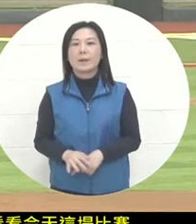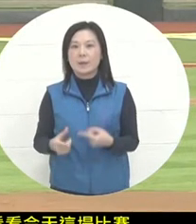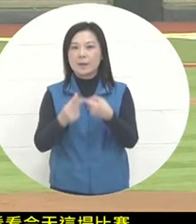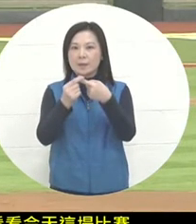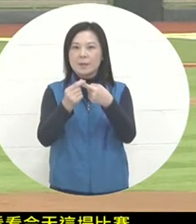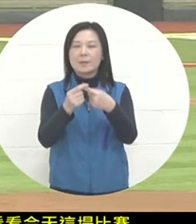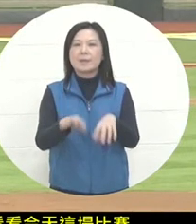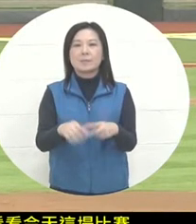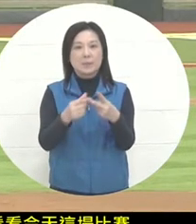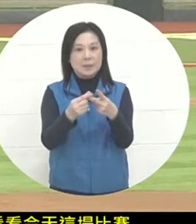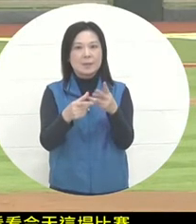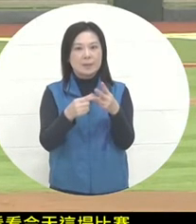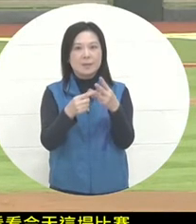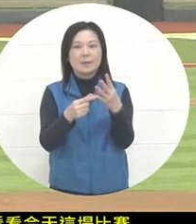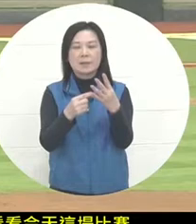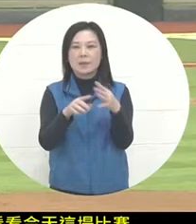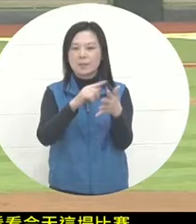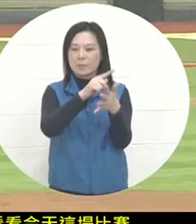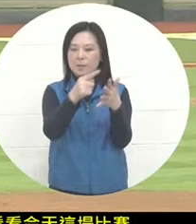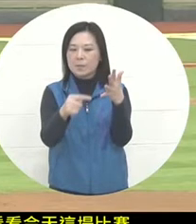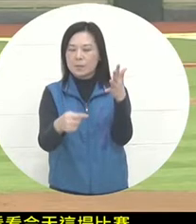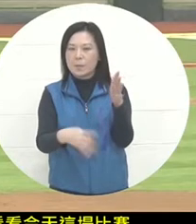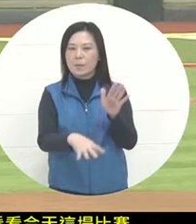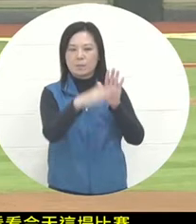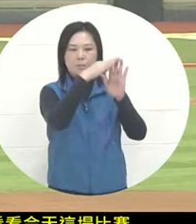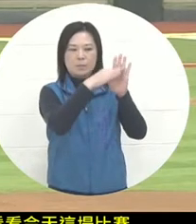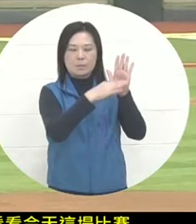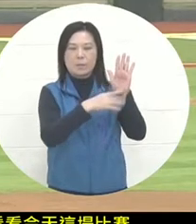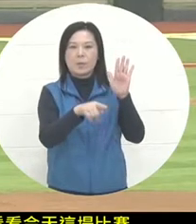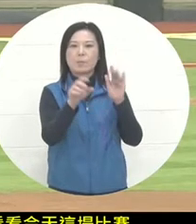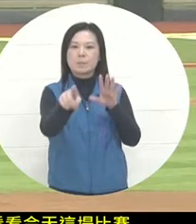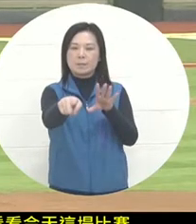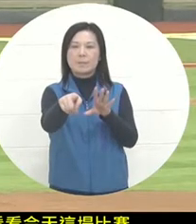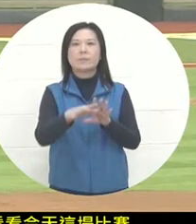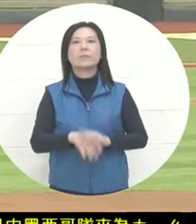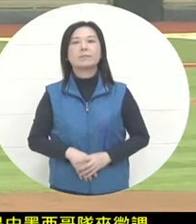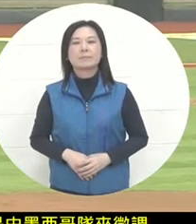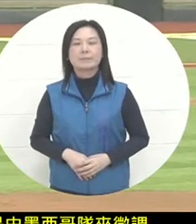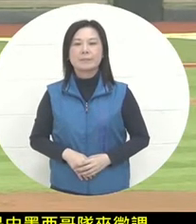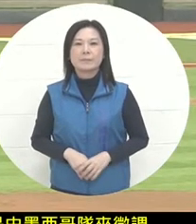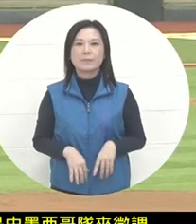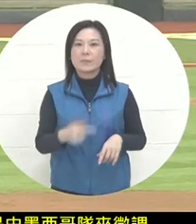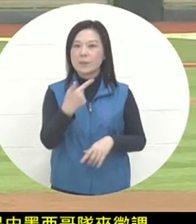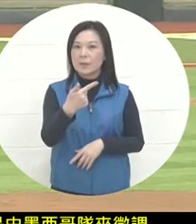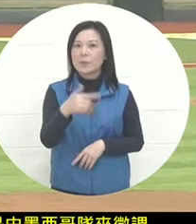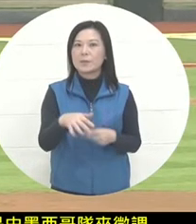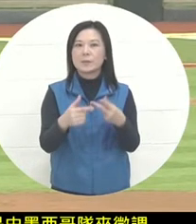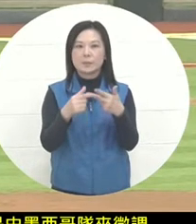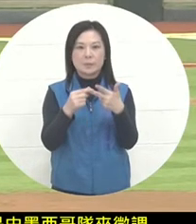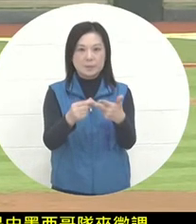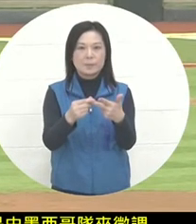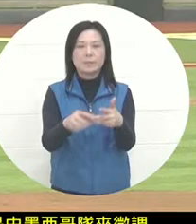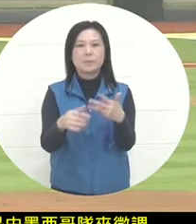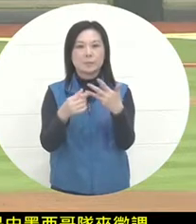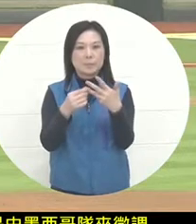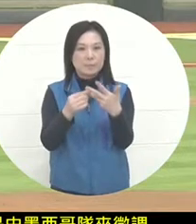The second battalion is Galcia. The third battalion is Maturino. The fourth battalion is Prakante. The fifth battalion is Vadis. The sixth battalion is Valadoli . The seventh battalion is Akala.